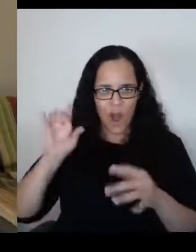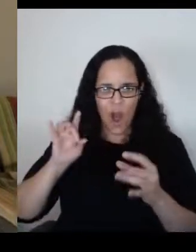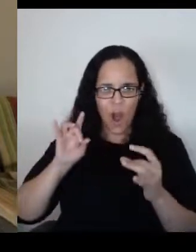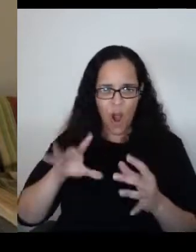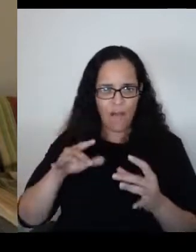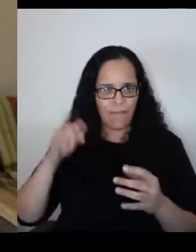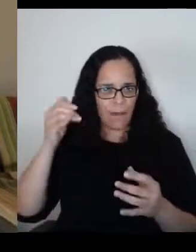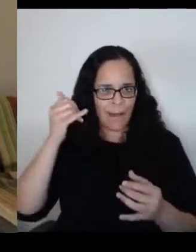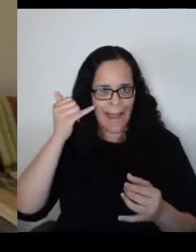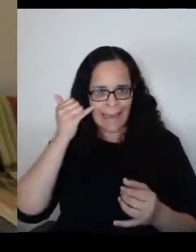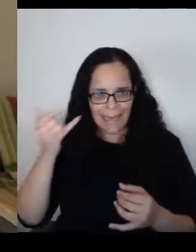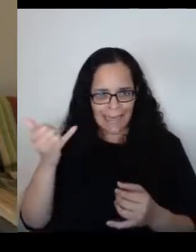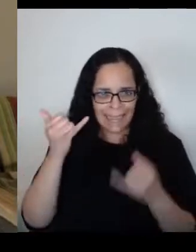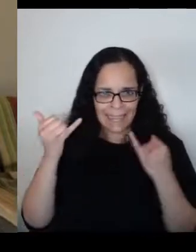and demonstrate